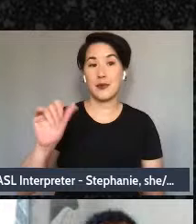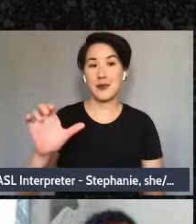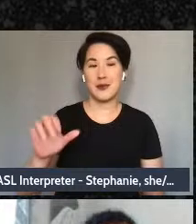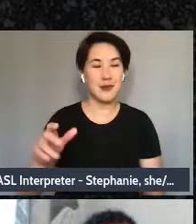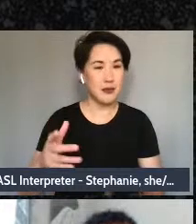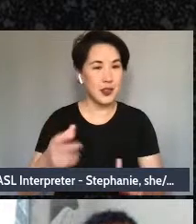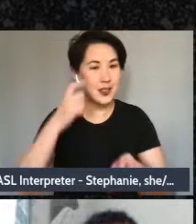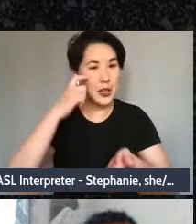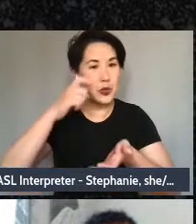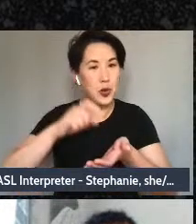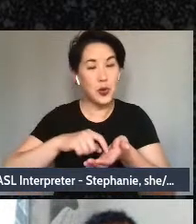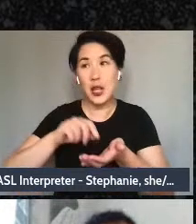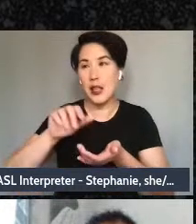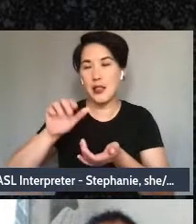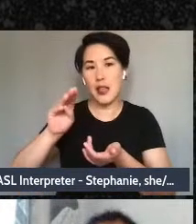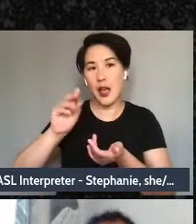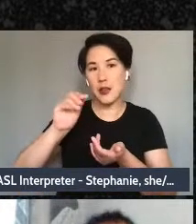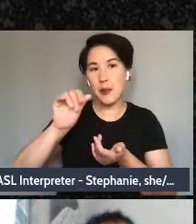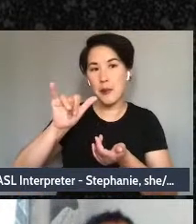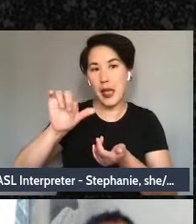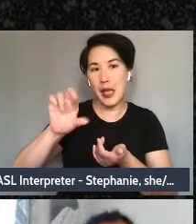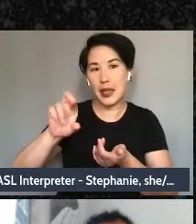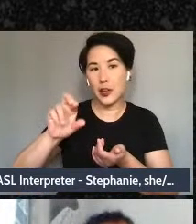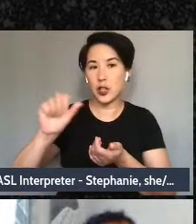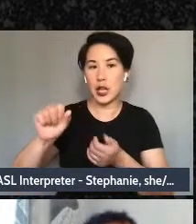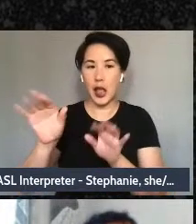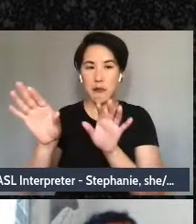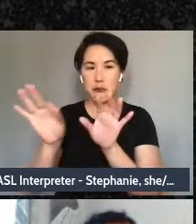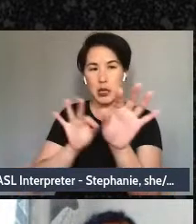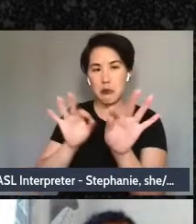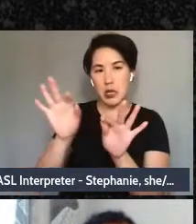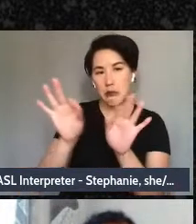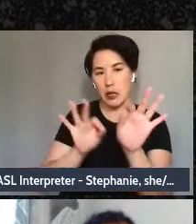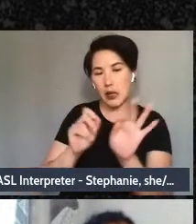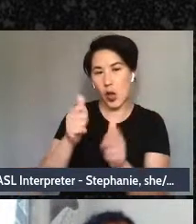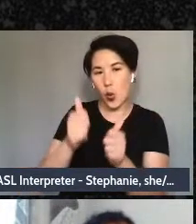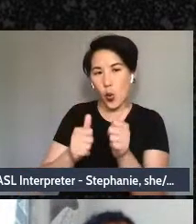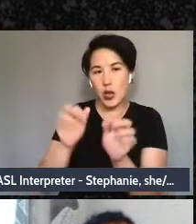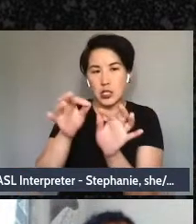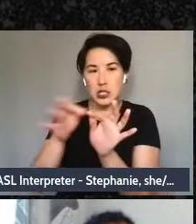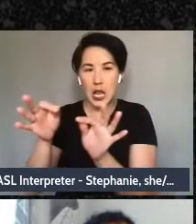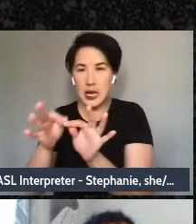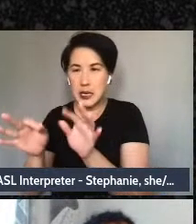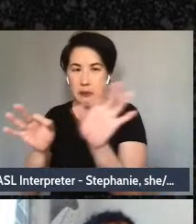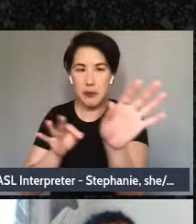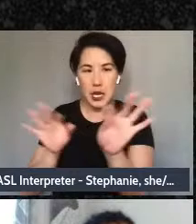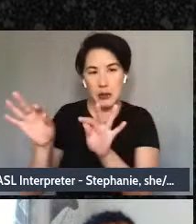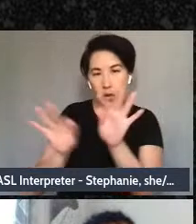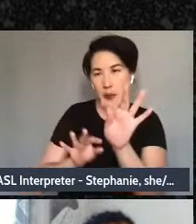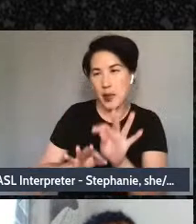that that kind of like pushes forth his agenda of making Mary look like somebody who is. you know,